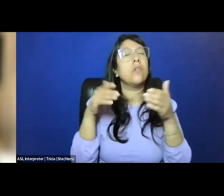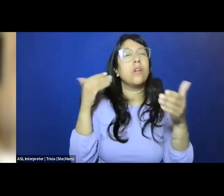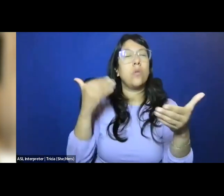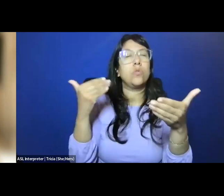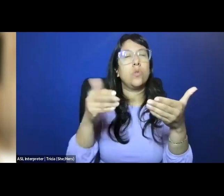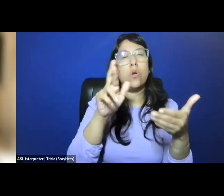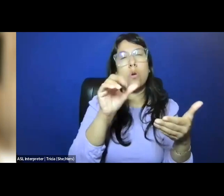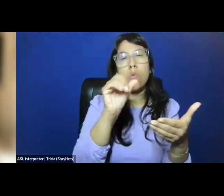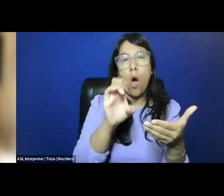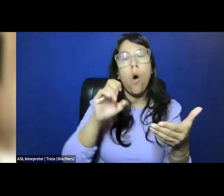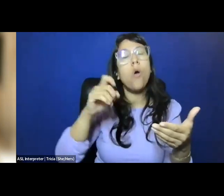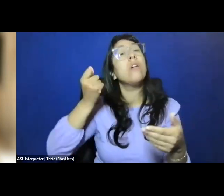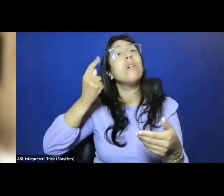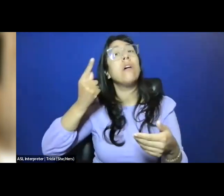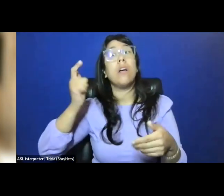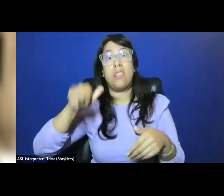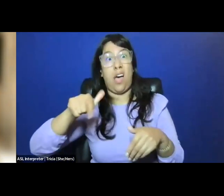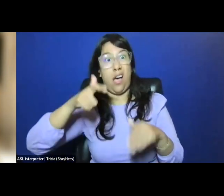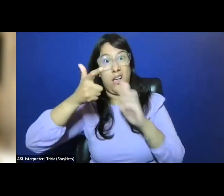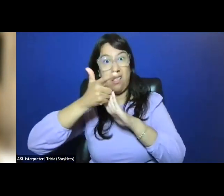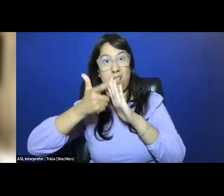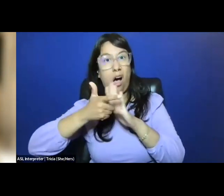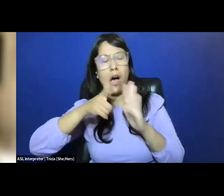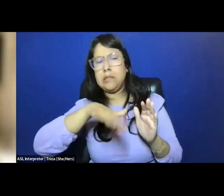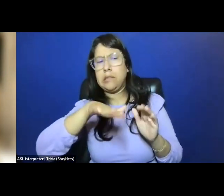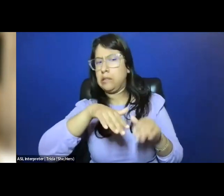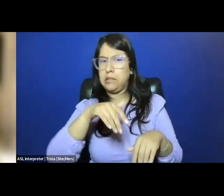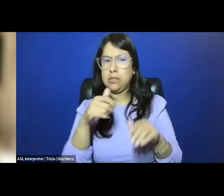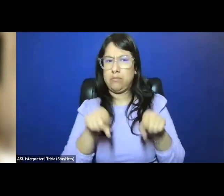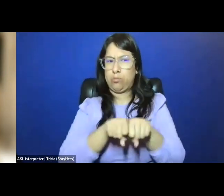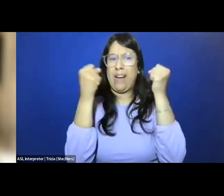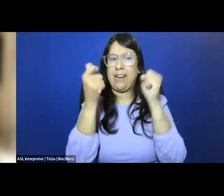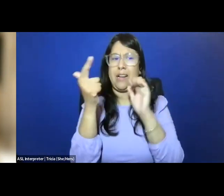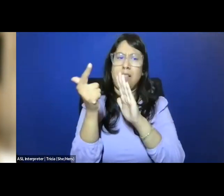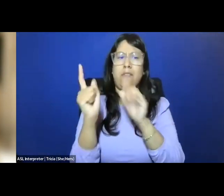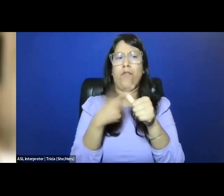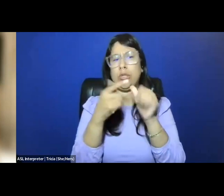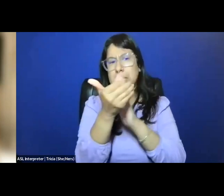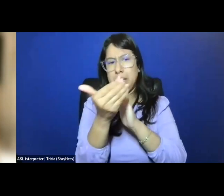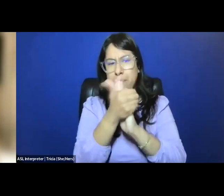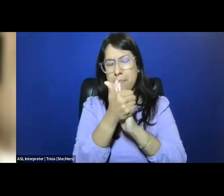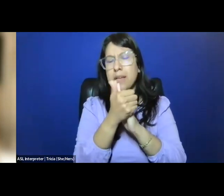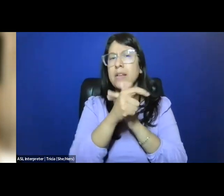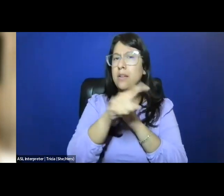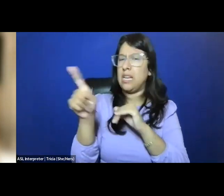to see such laws as violating the First Amendment as being unconstitutionally vague, but what remained fairly consistent,